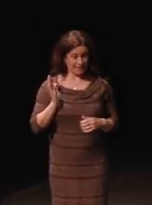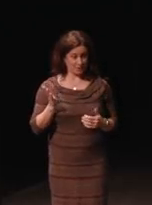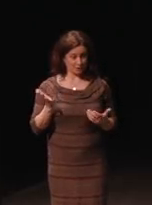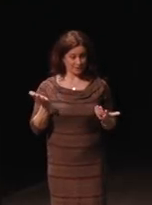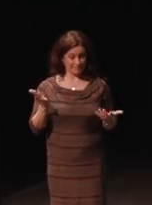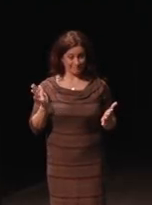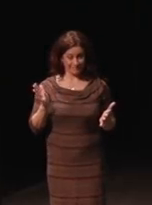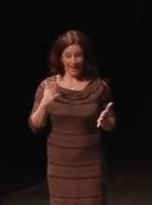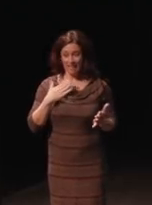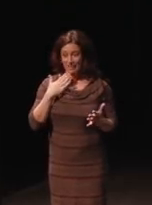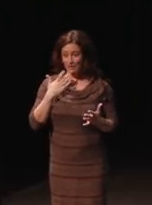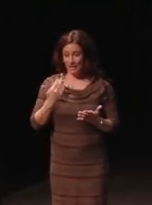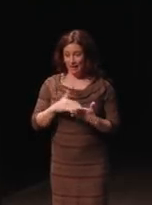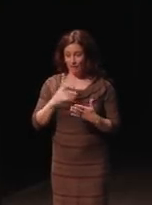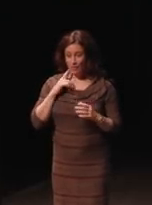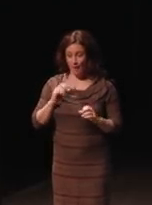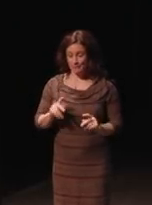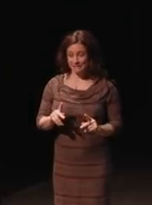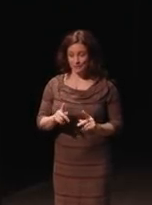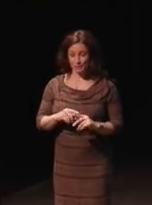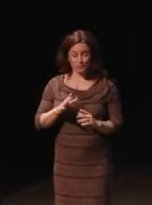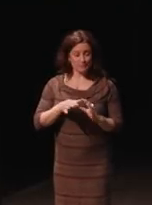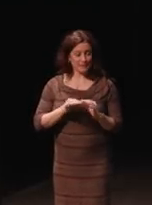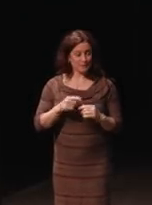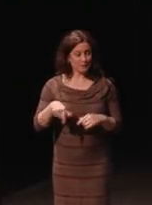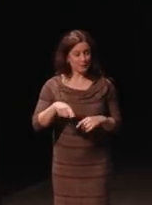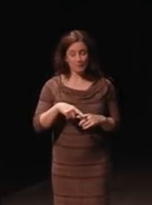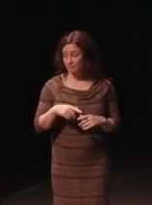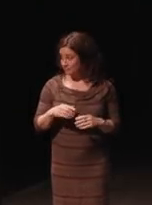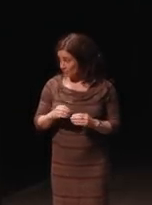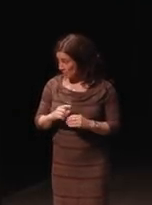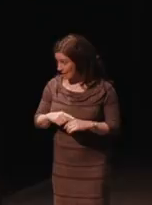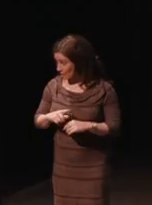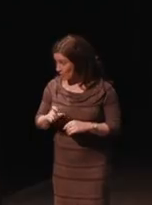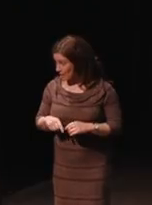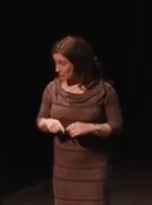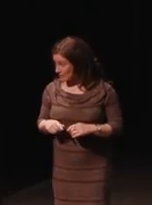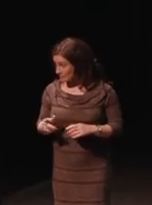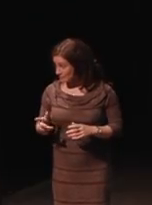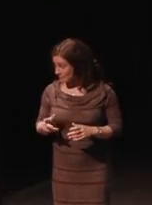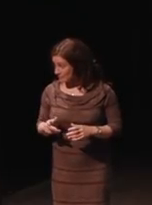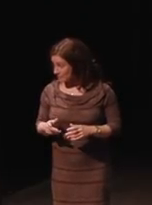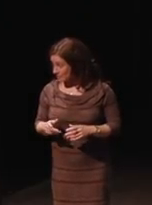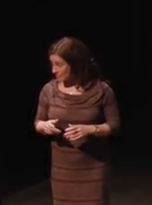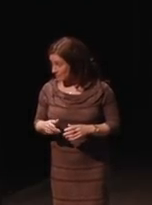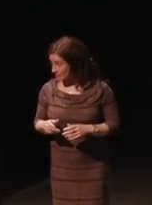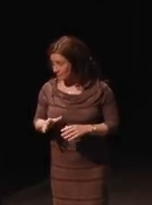and thank you again for the opportunity to speak to you. Other time for questions? Is there a time? No, not right now.